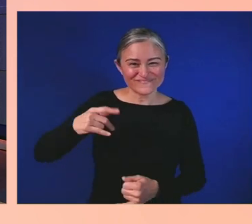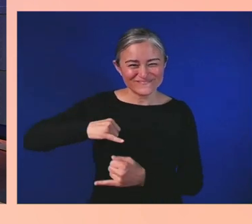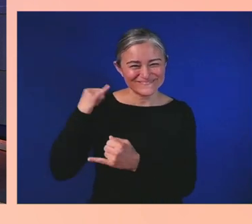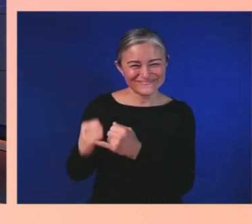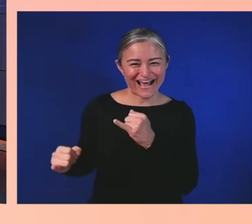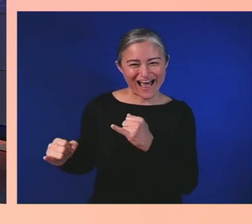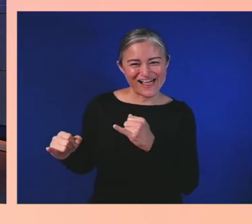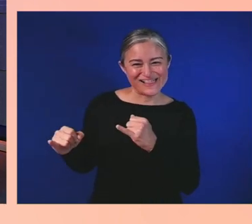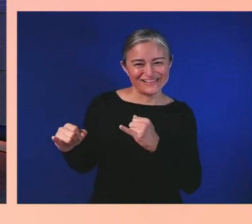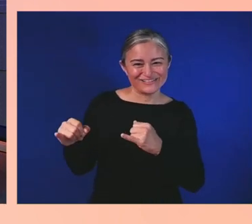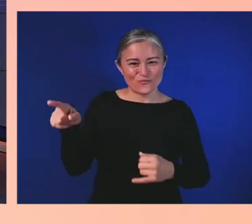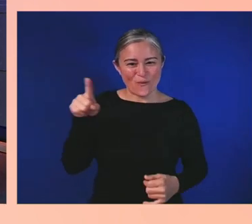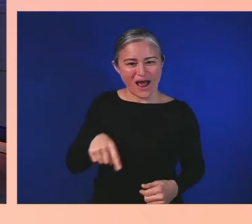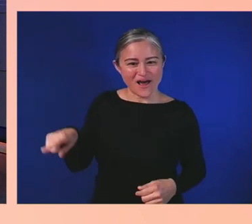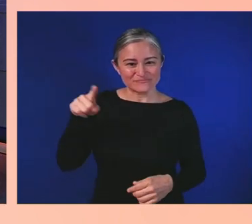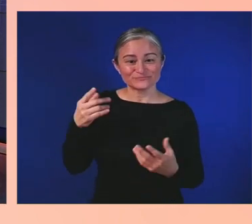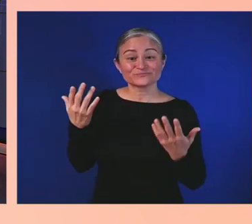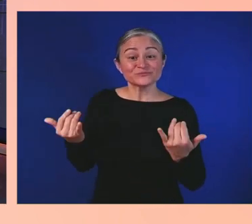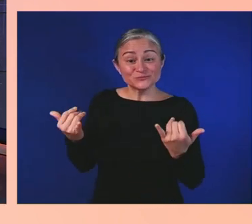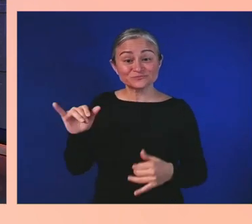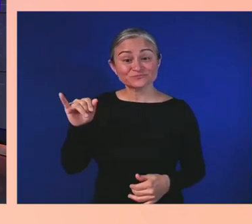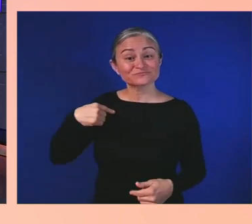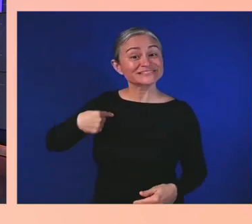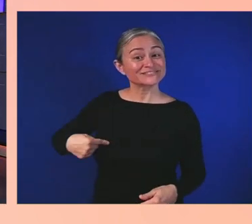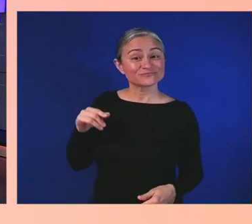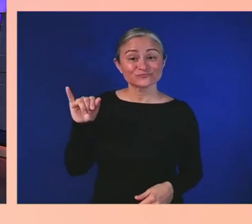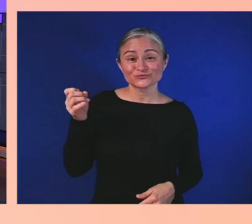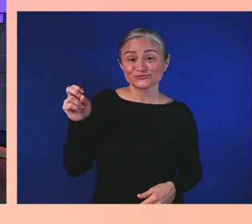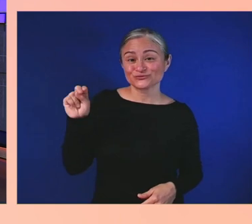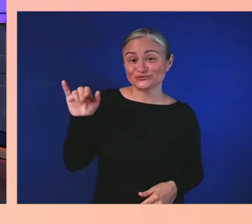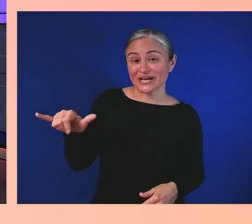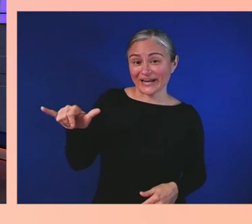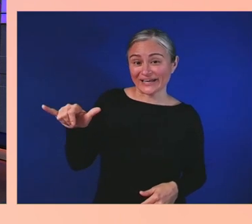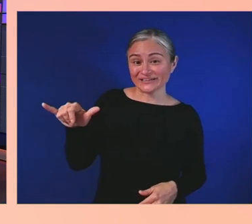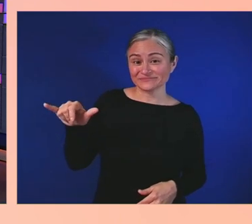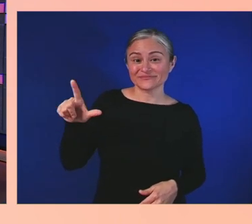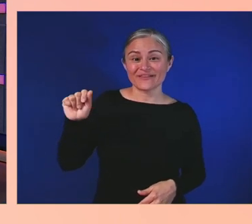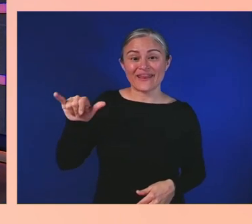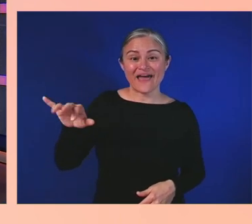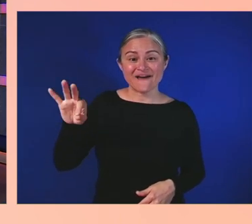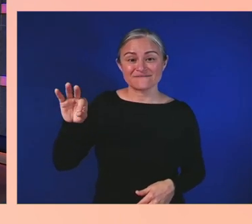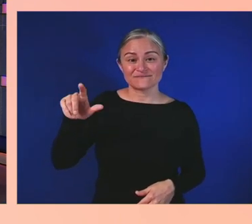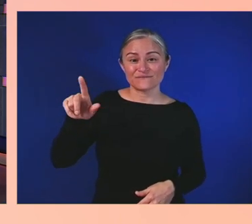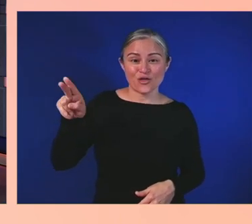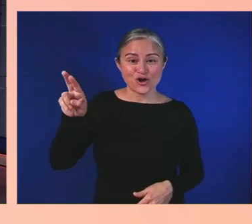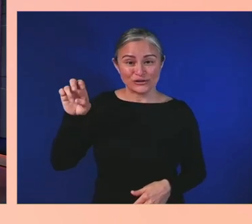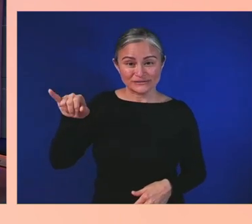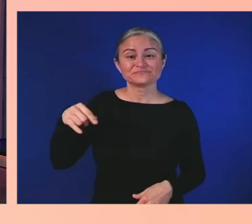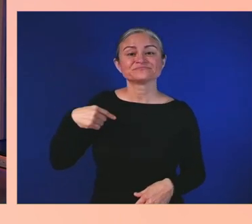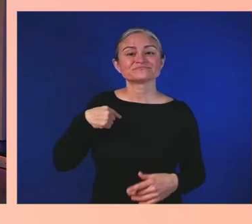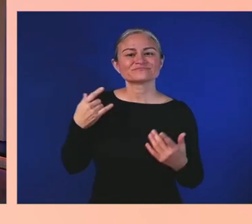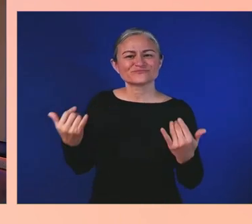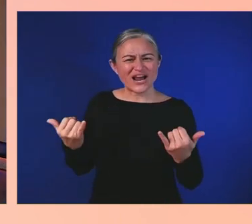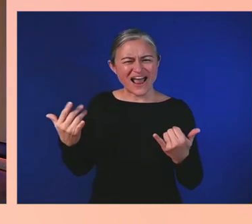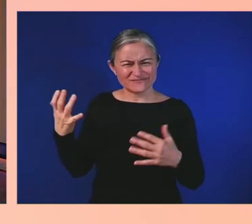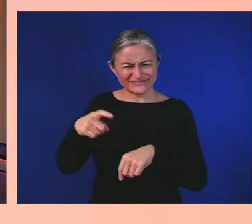and this day has flown by. We've covered so much already and truly built on the pillars of imagine, build, and include.